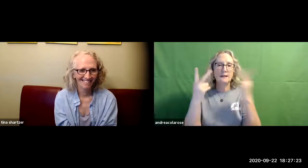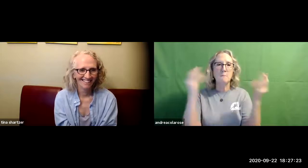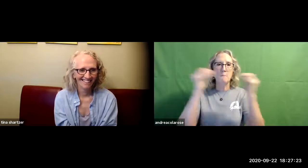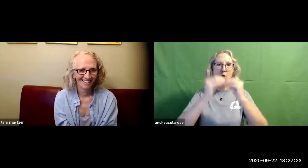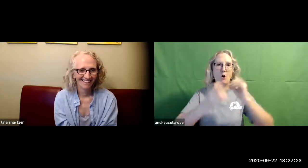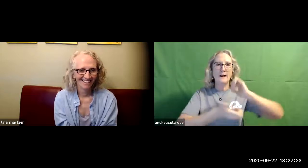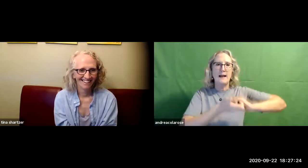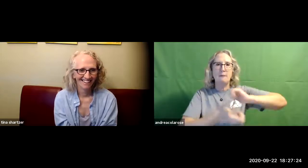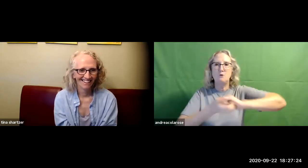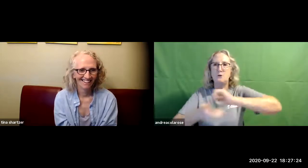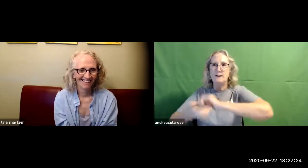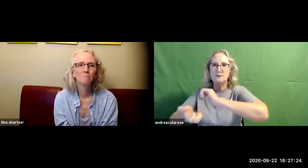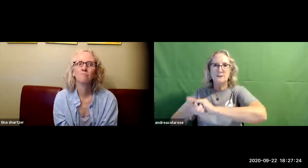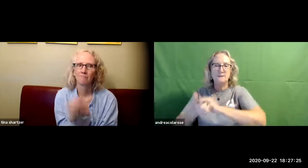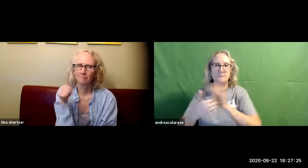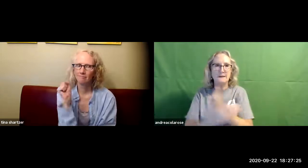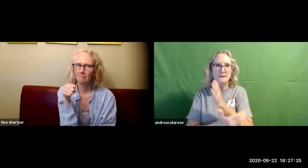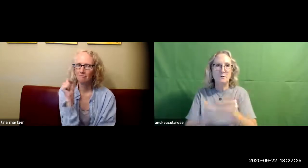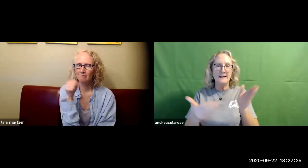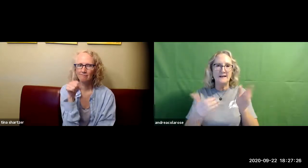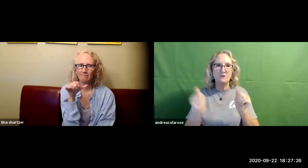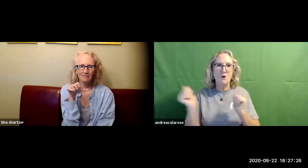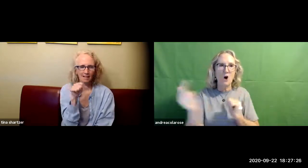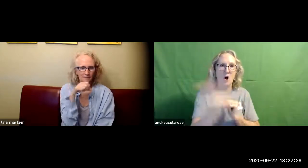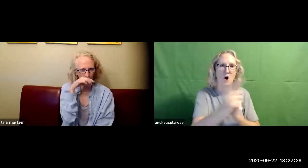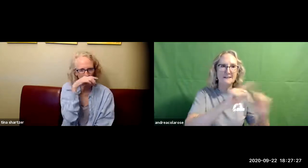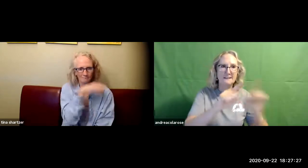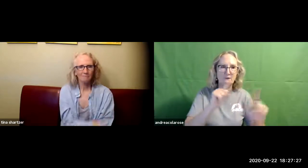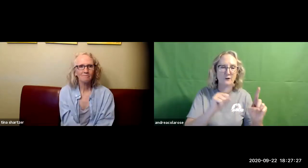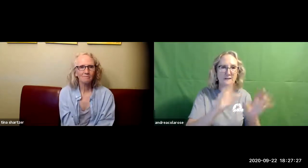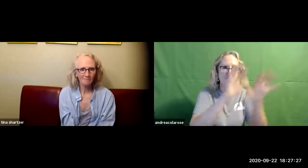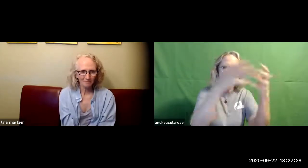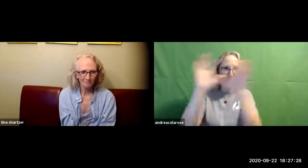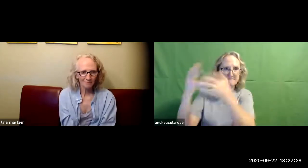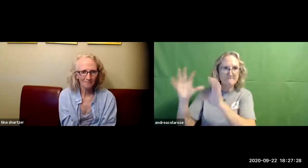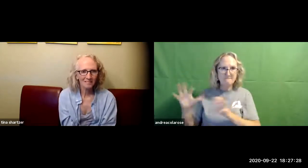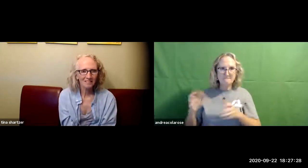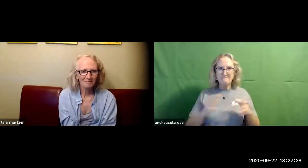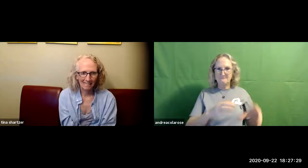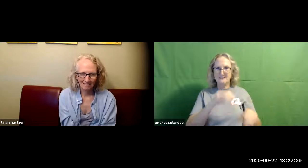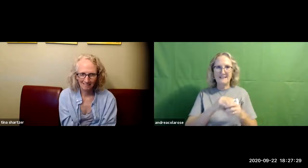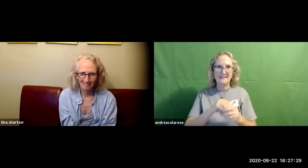for teachers we are starting to see